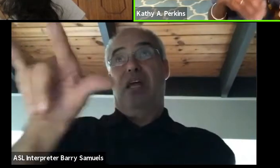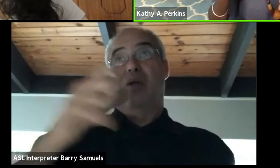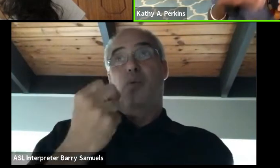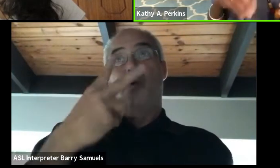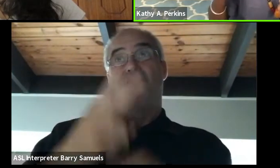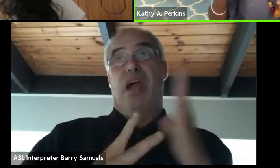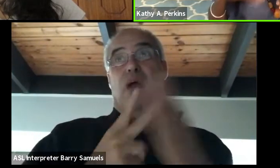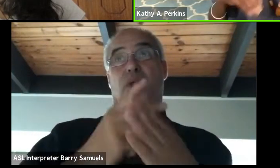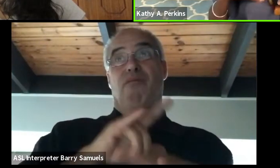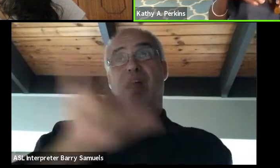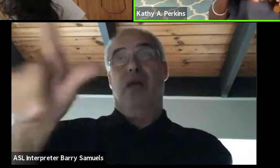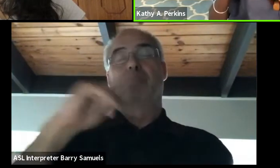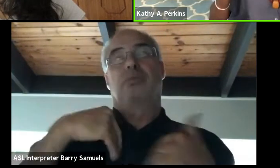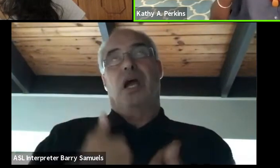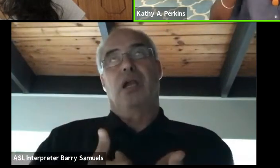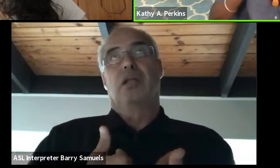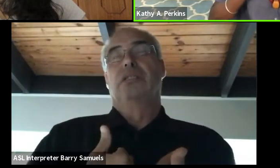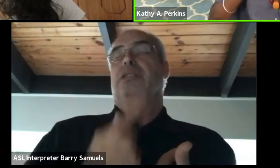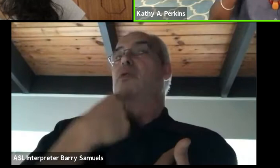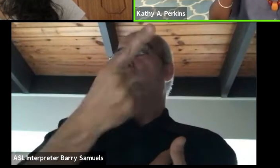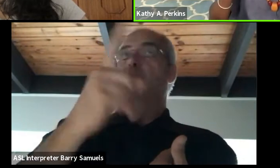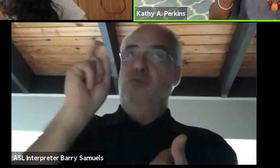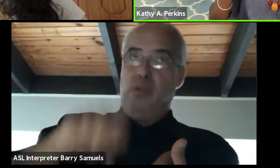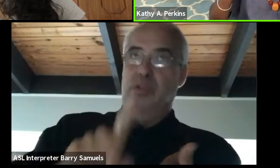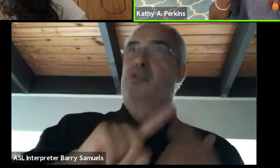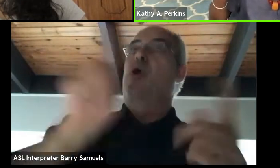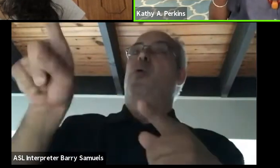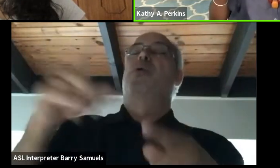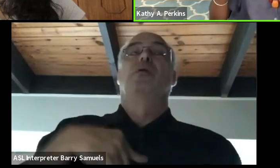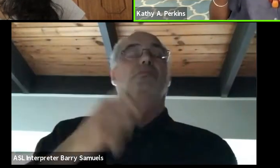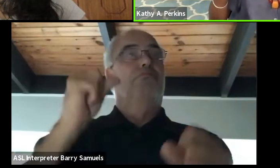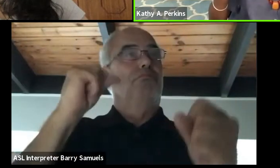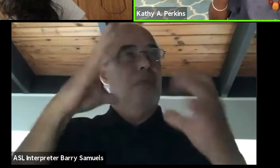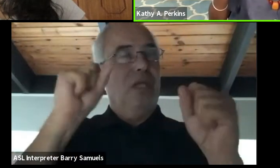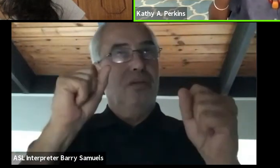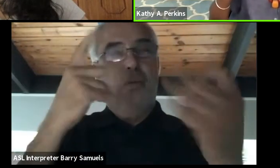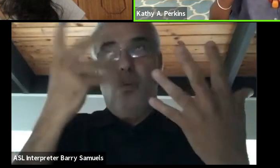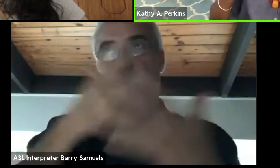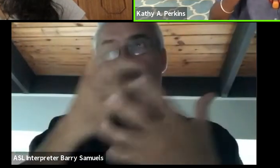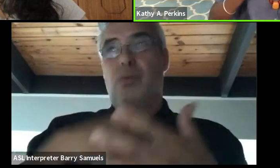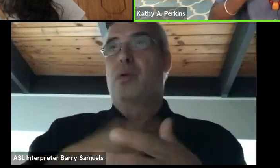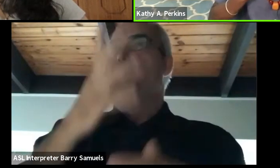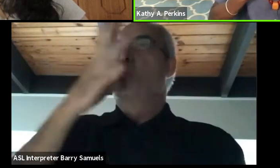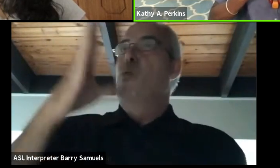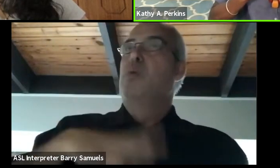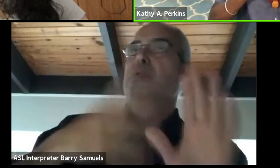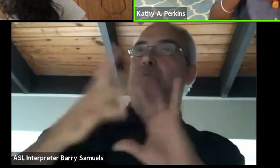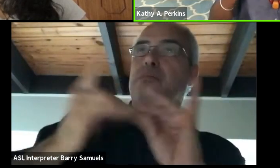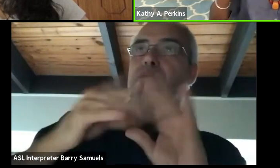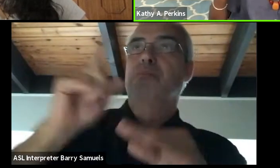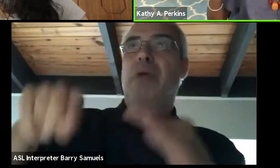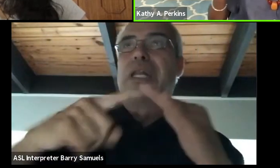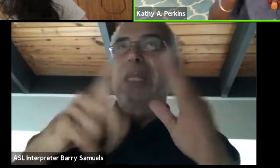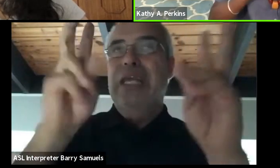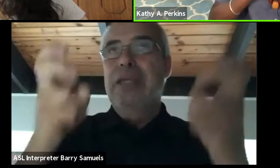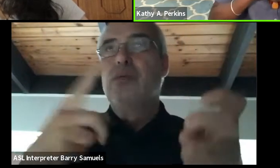No, you must go. So it was amazing. And so, women were talking about the issues post Apartheid